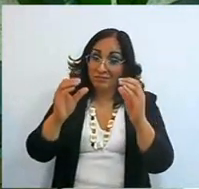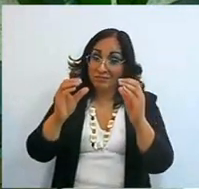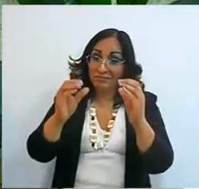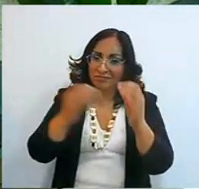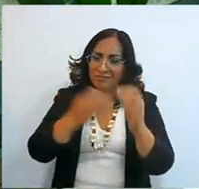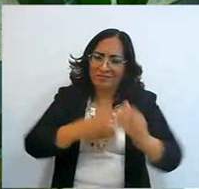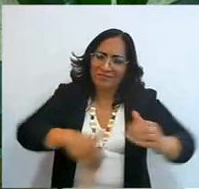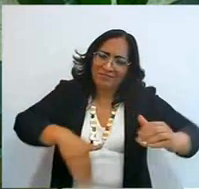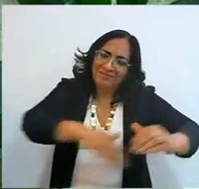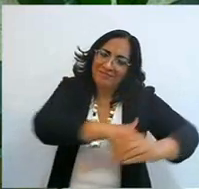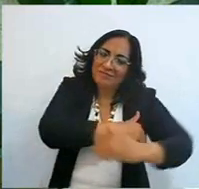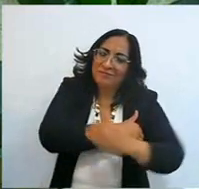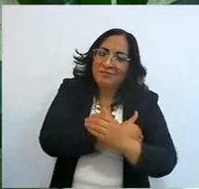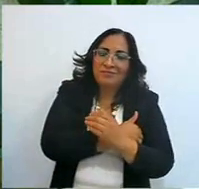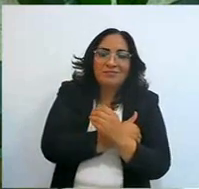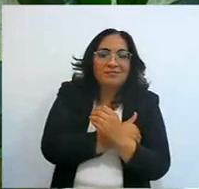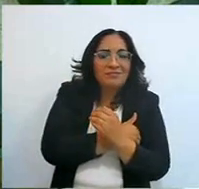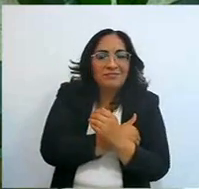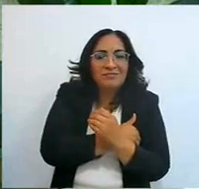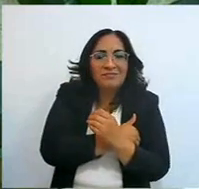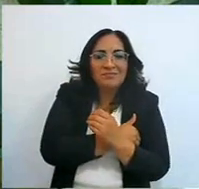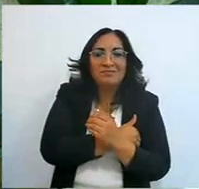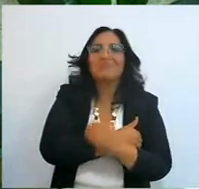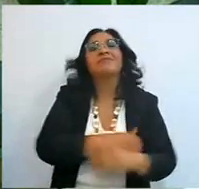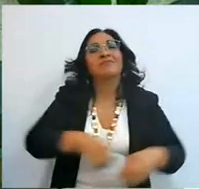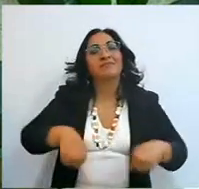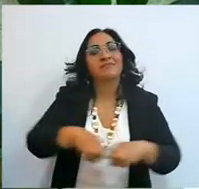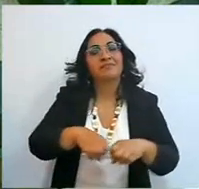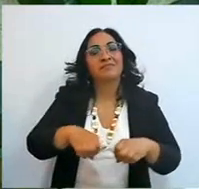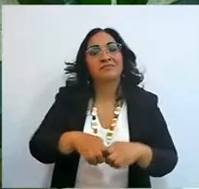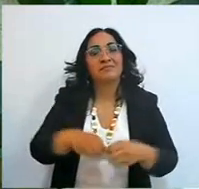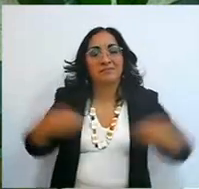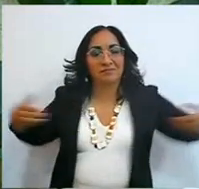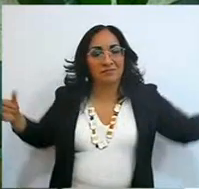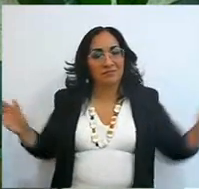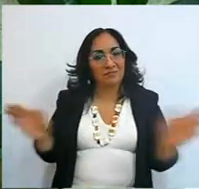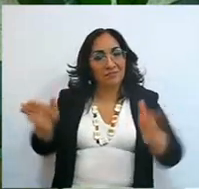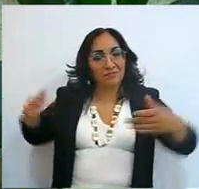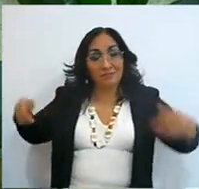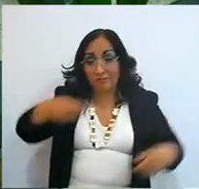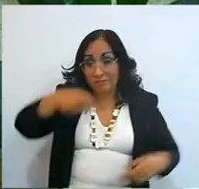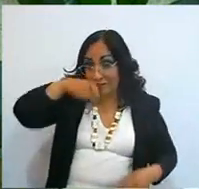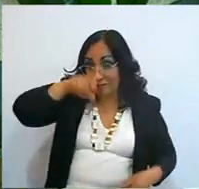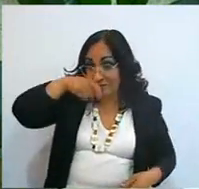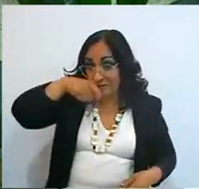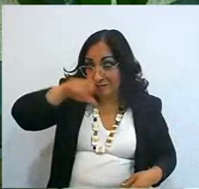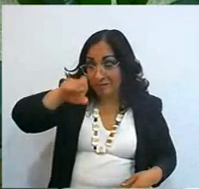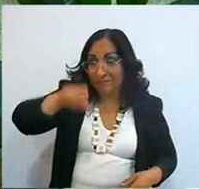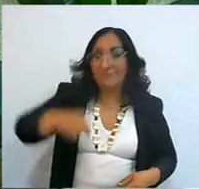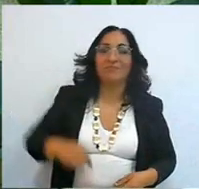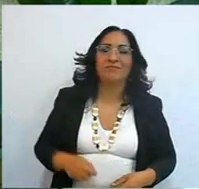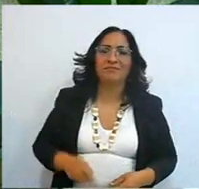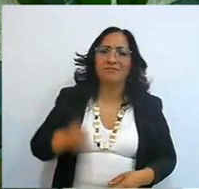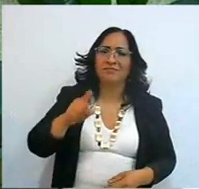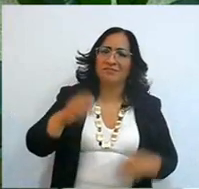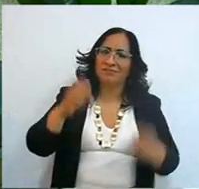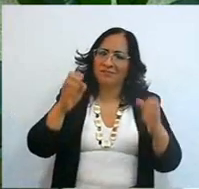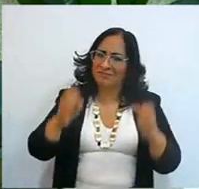under its wings like the eagle, it keeps you, even if you are breaking your beak,